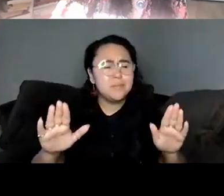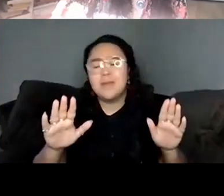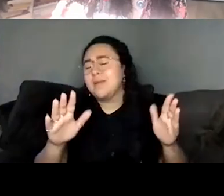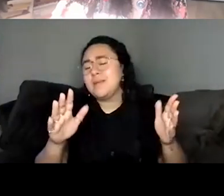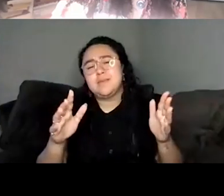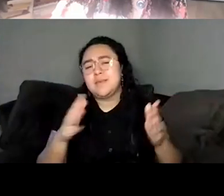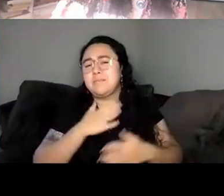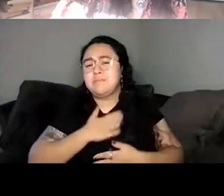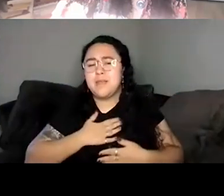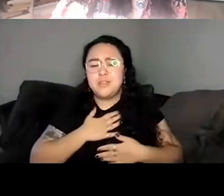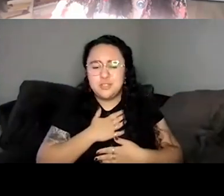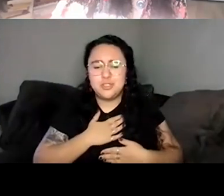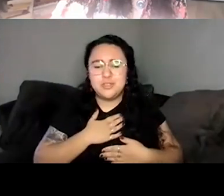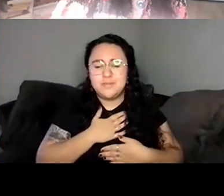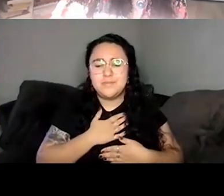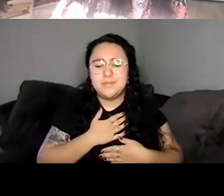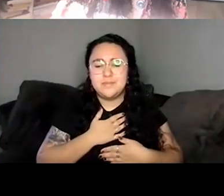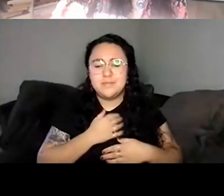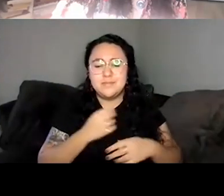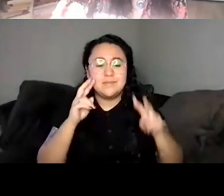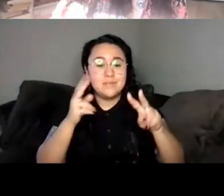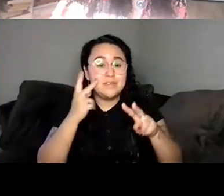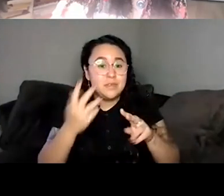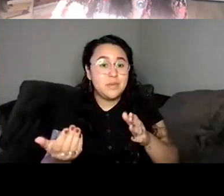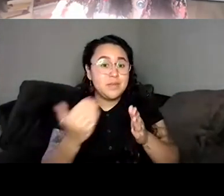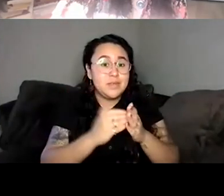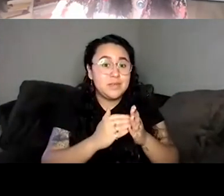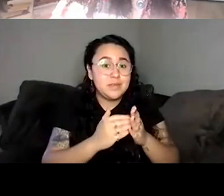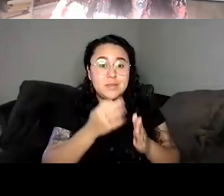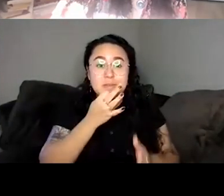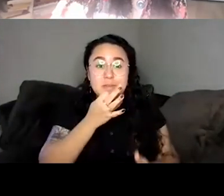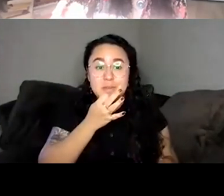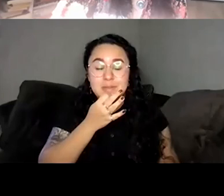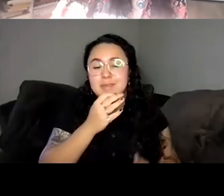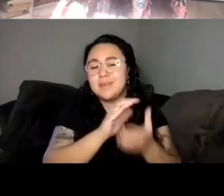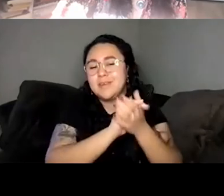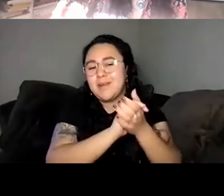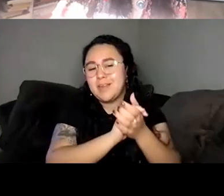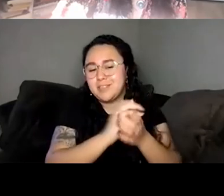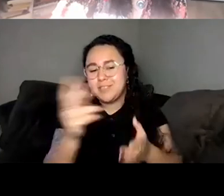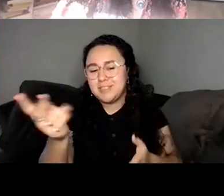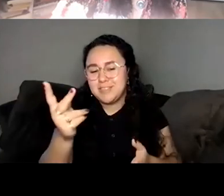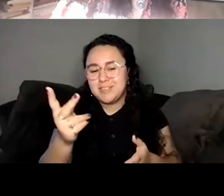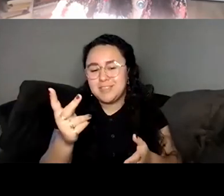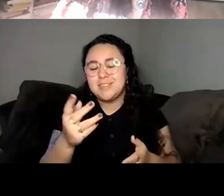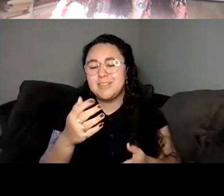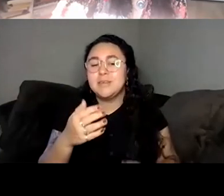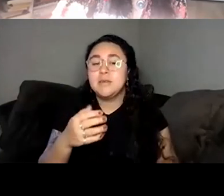pleasure. And we can't wait to see you all again soon. Congratulations again, Kyle. Spencer.